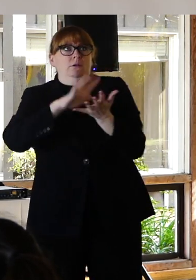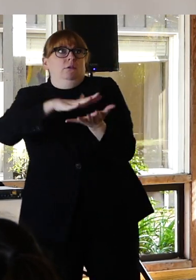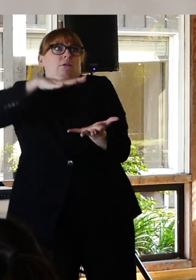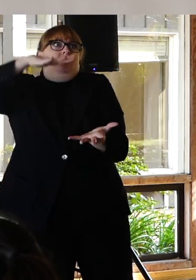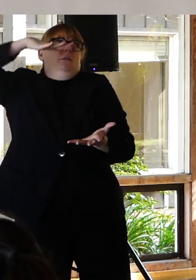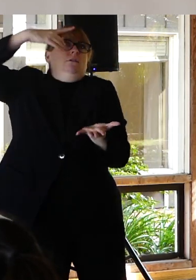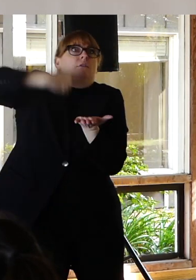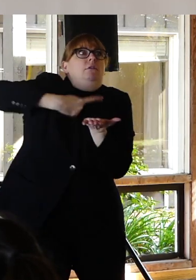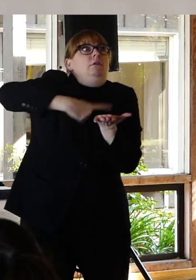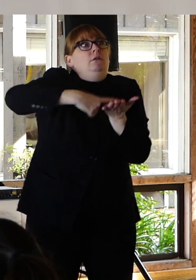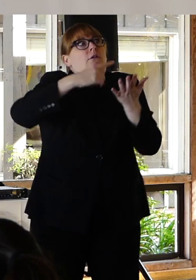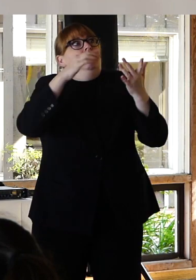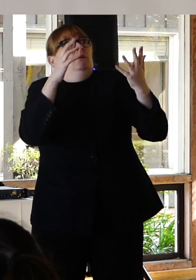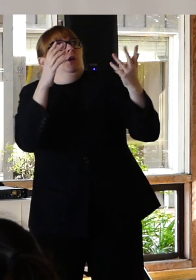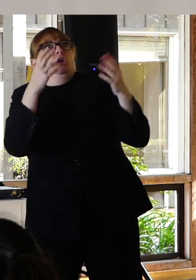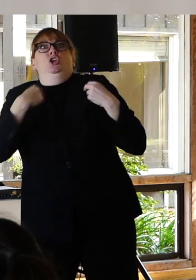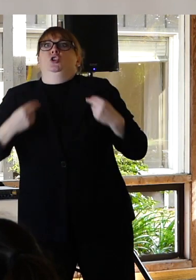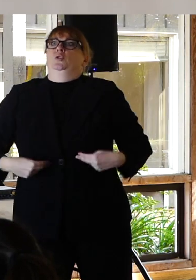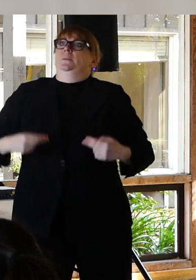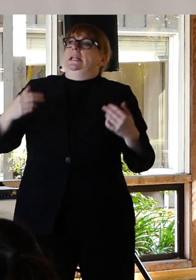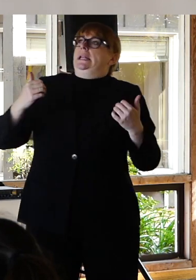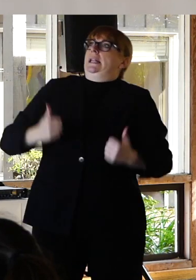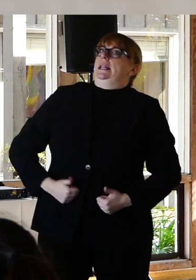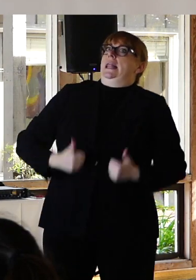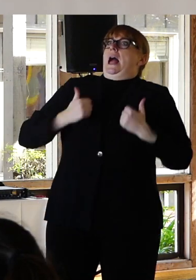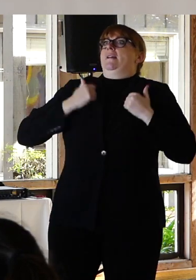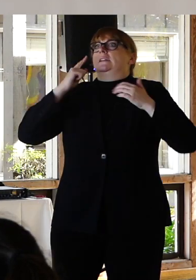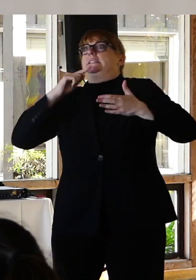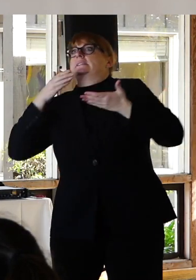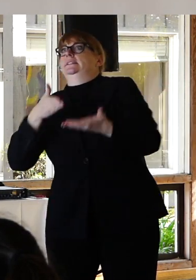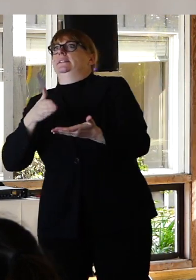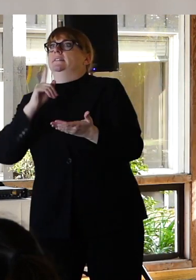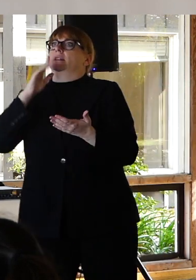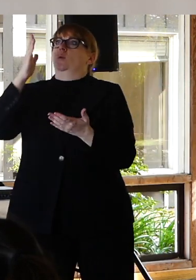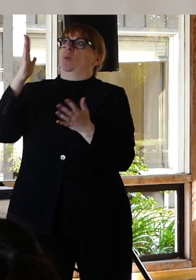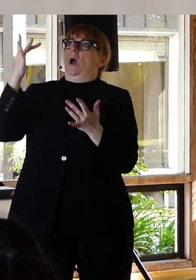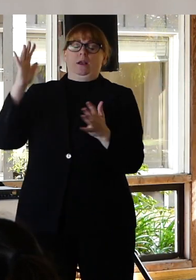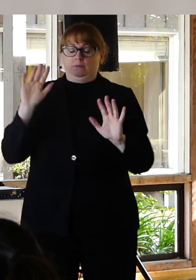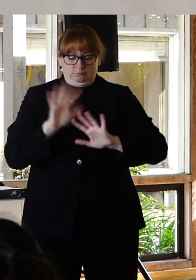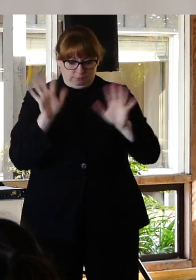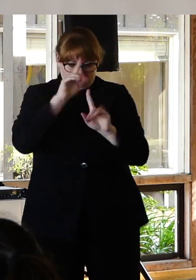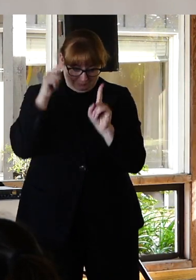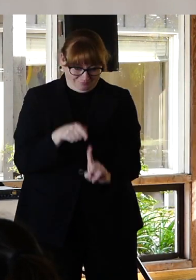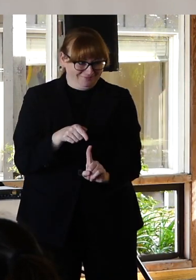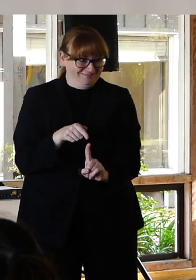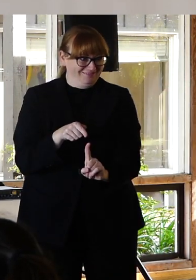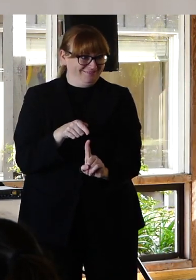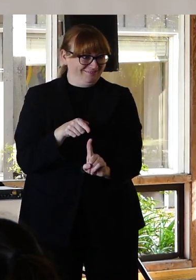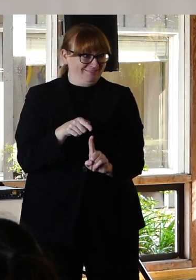of human existence. New research on interacting with people with dementia